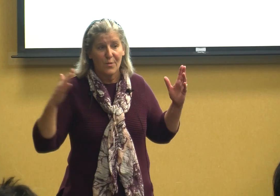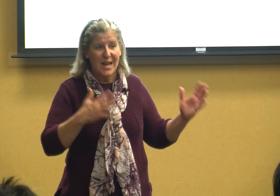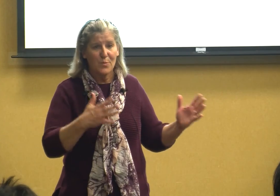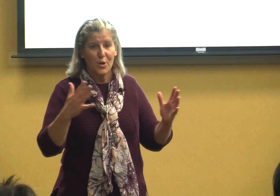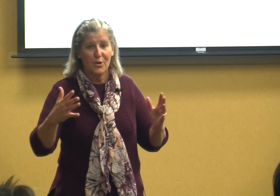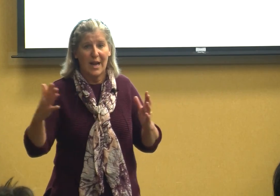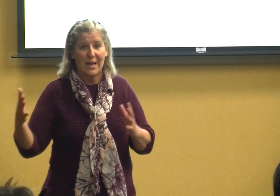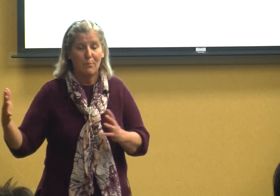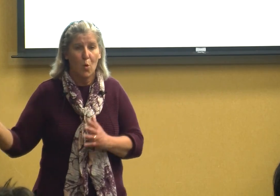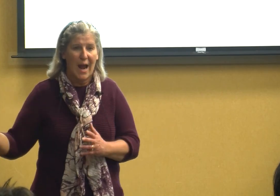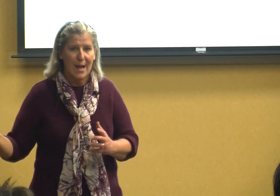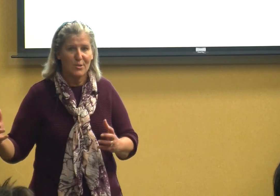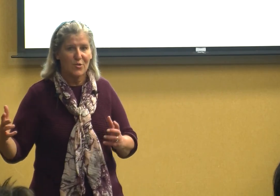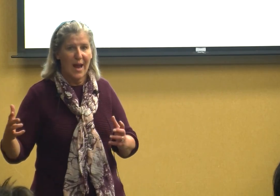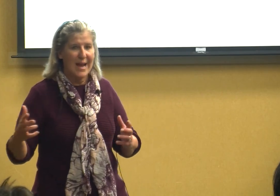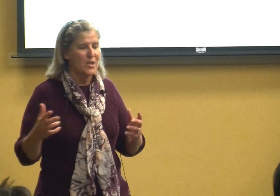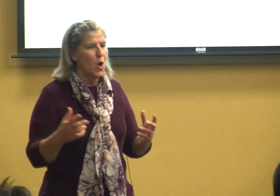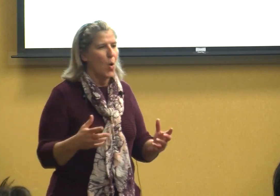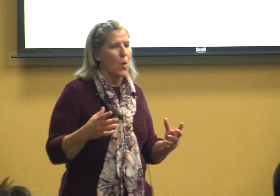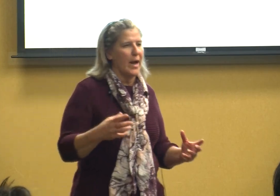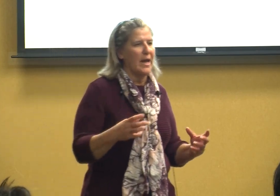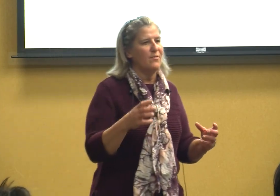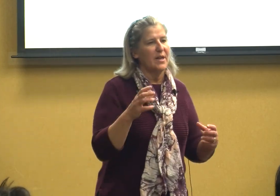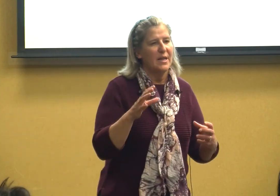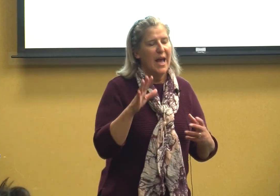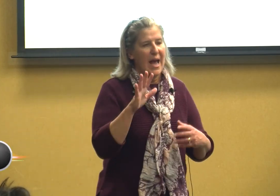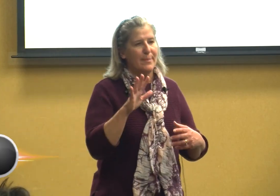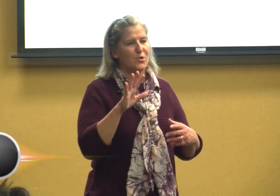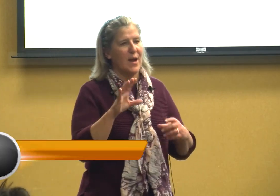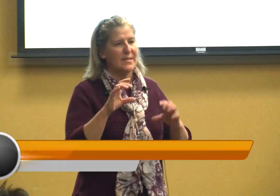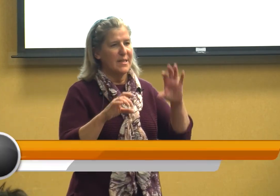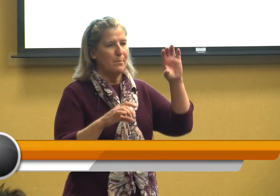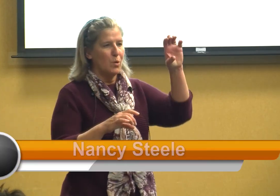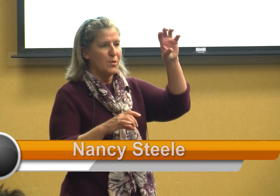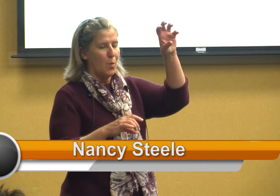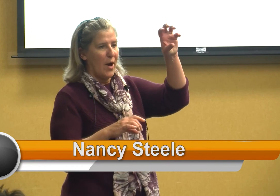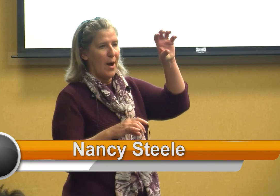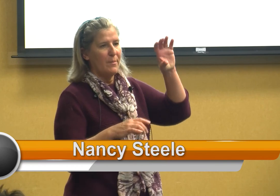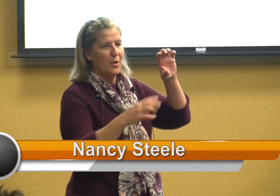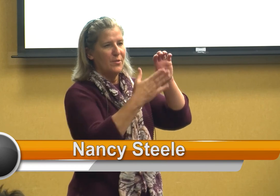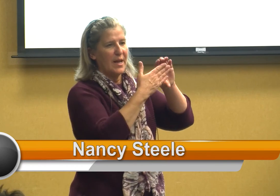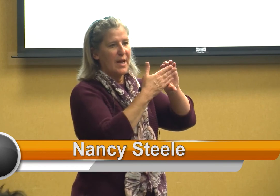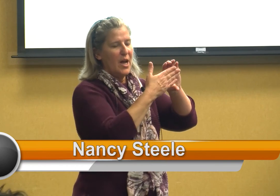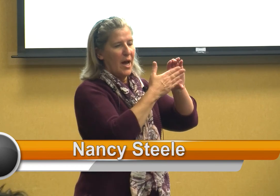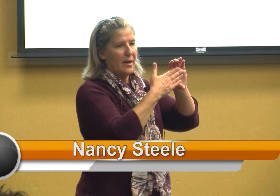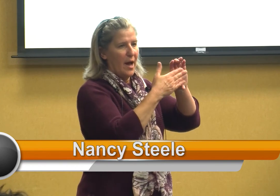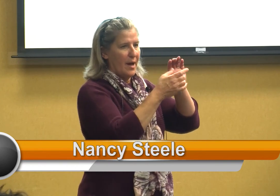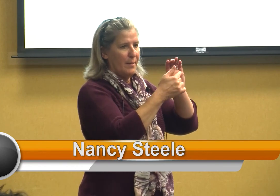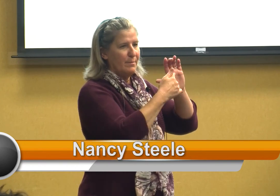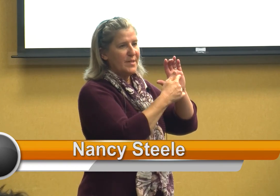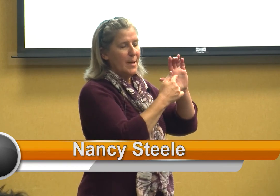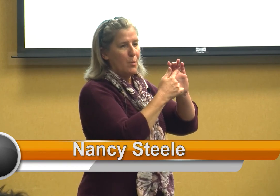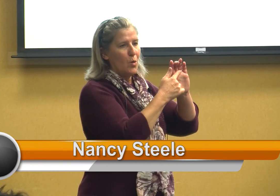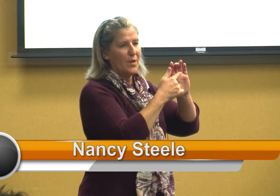that's where you're getting more abstract or even abstract symbols where I'm using an symbol that